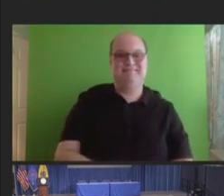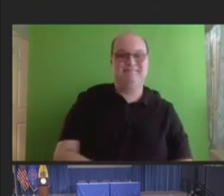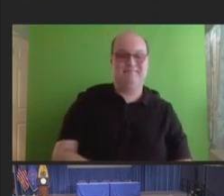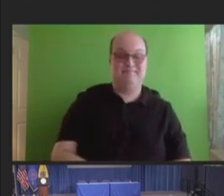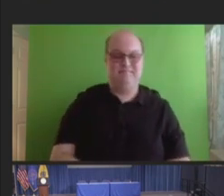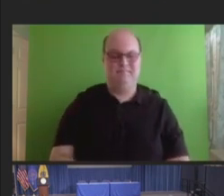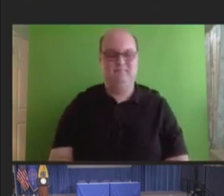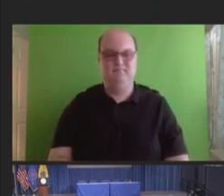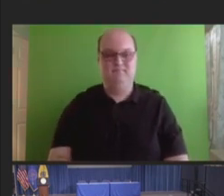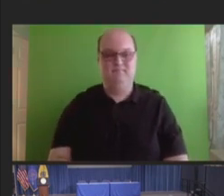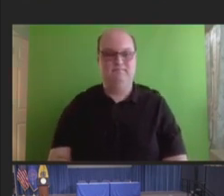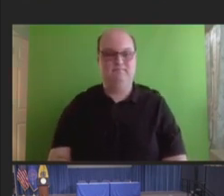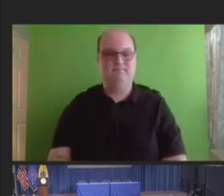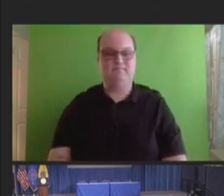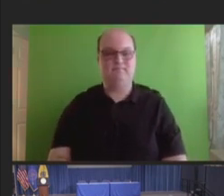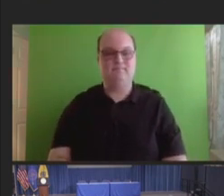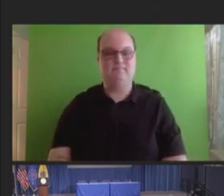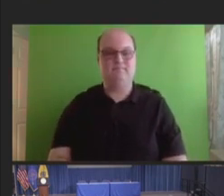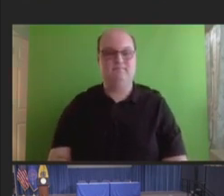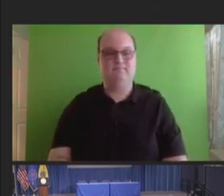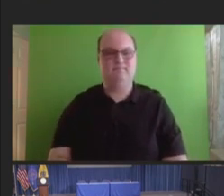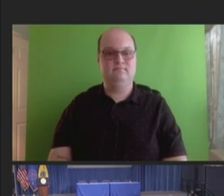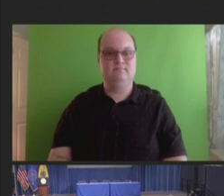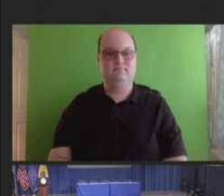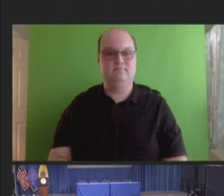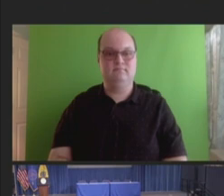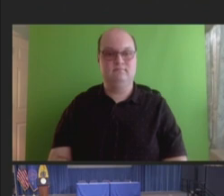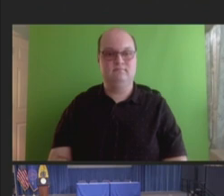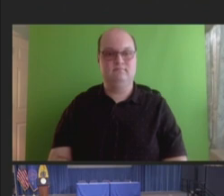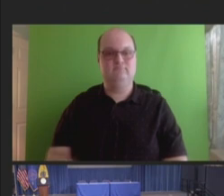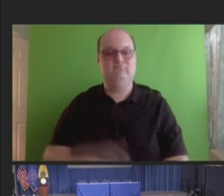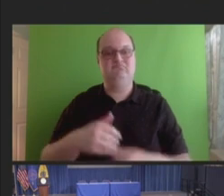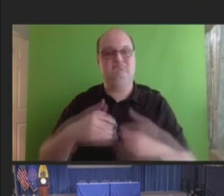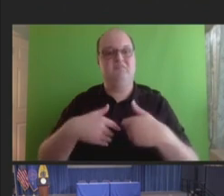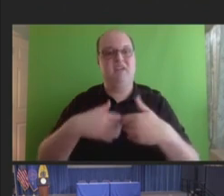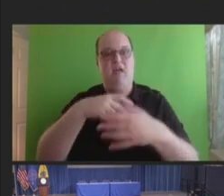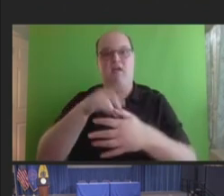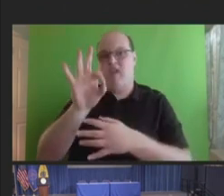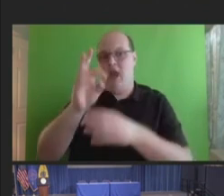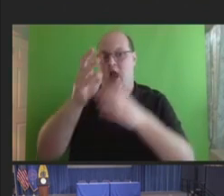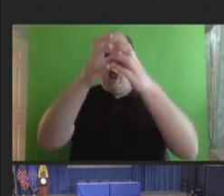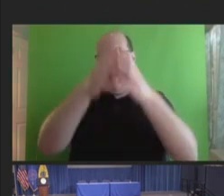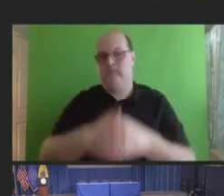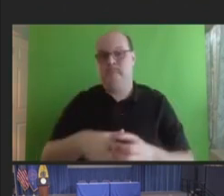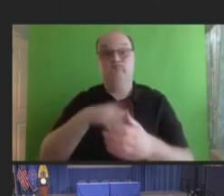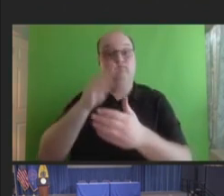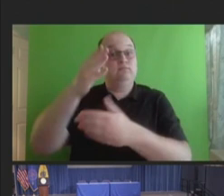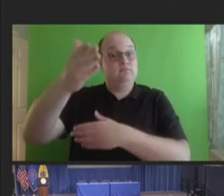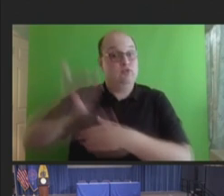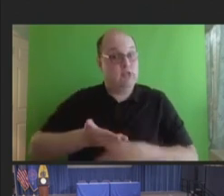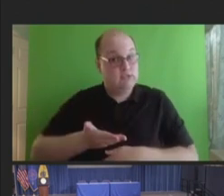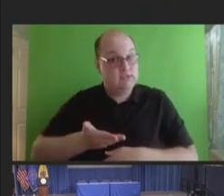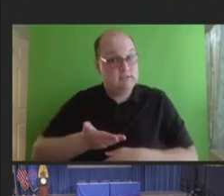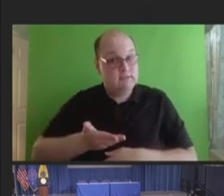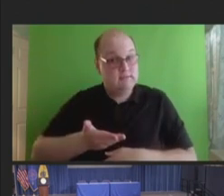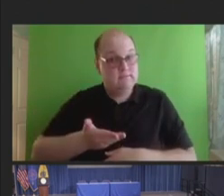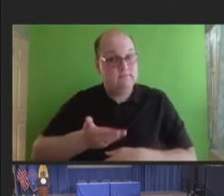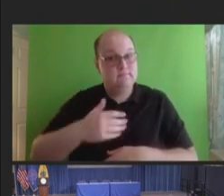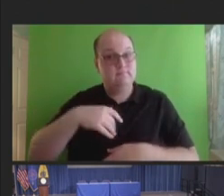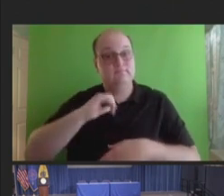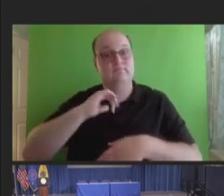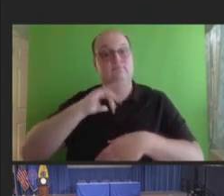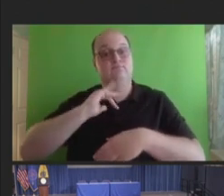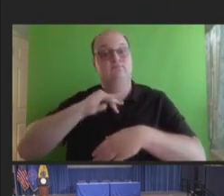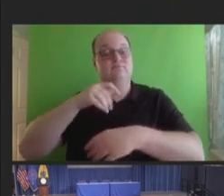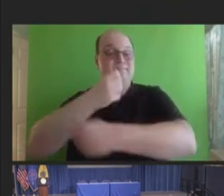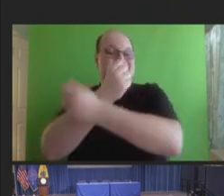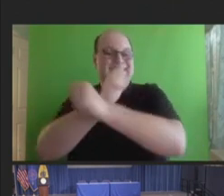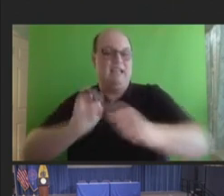Draft outline of the report includes these nine sections, introduction, safety infrastructure,